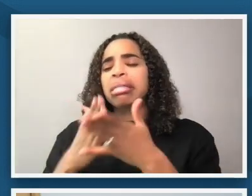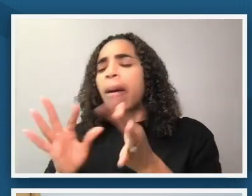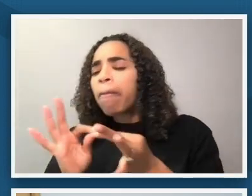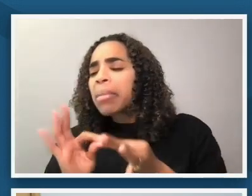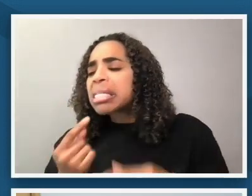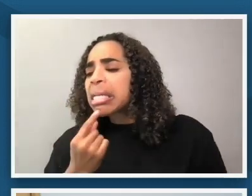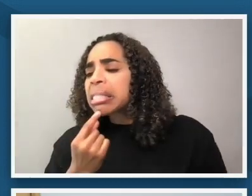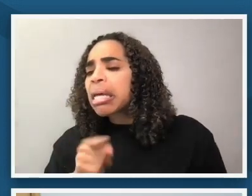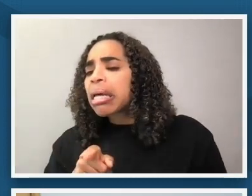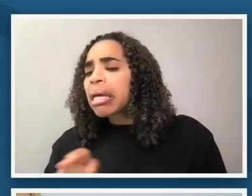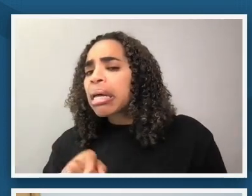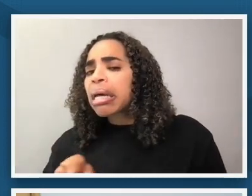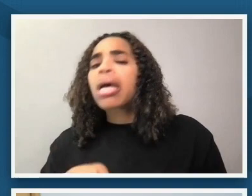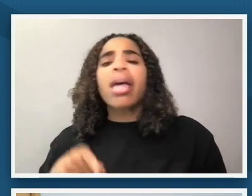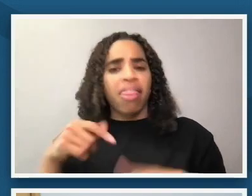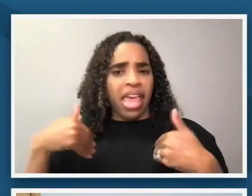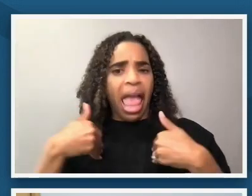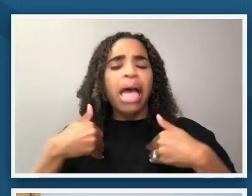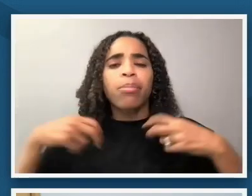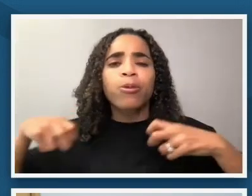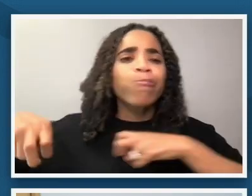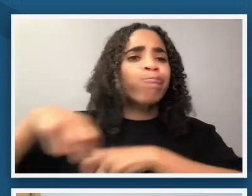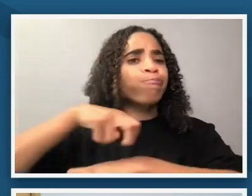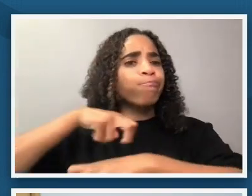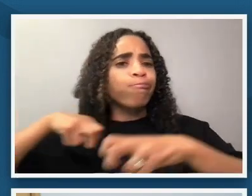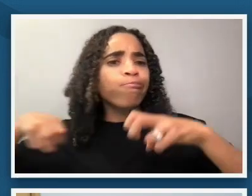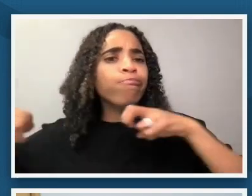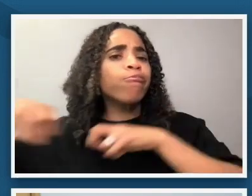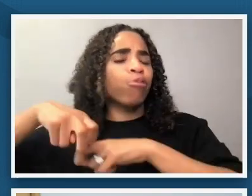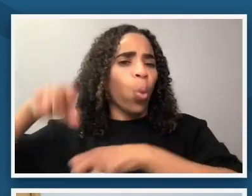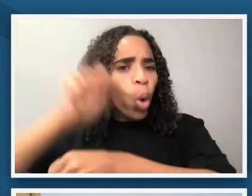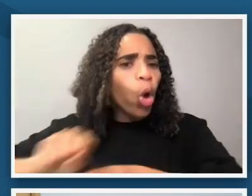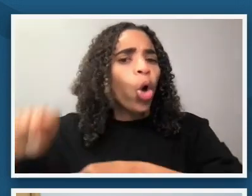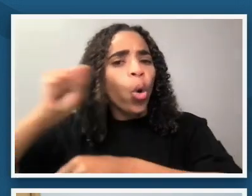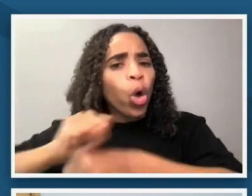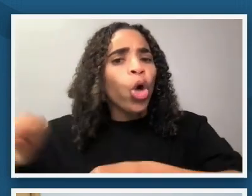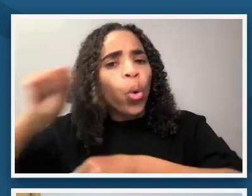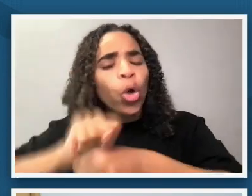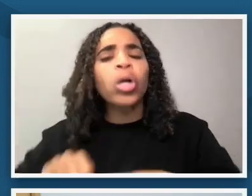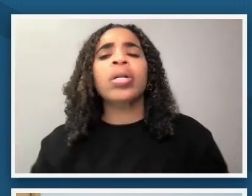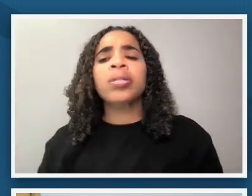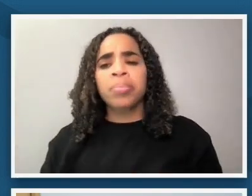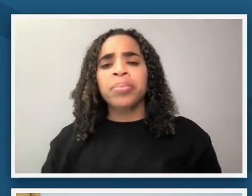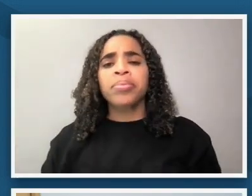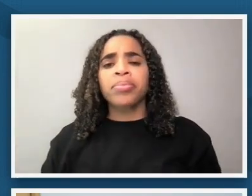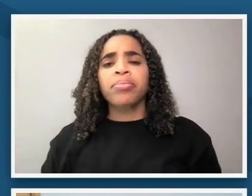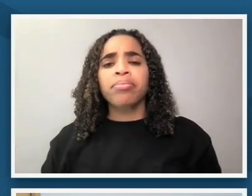working animals that are there that are on the farm that is